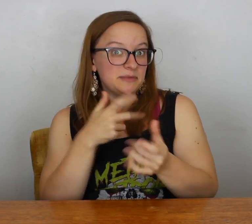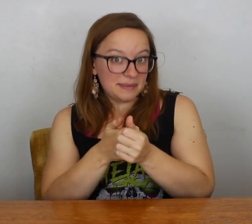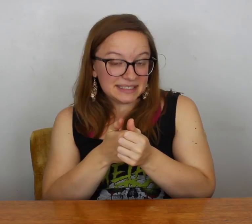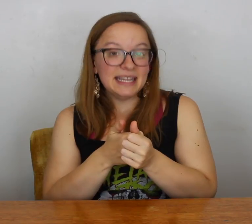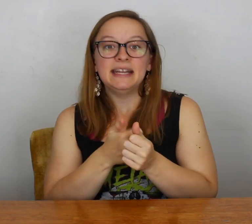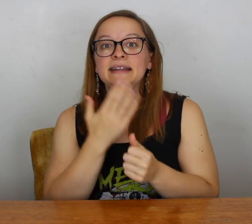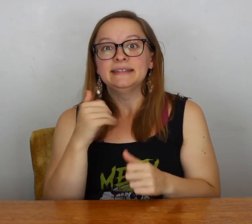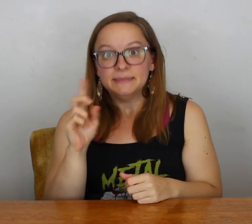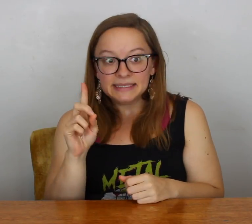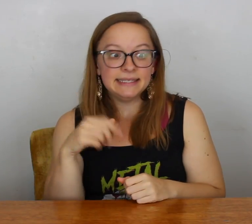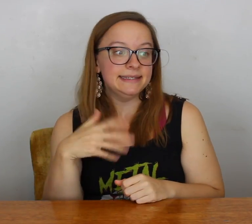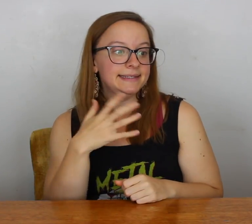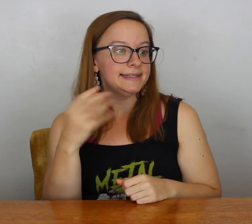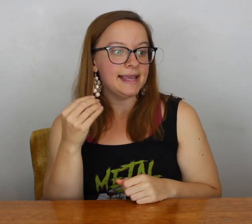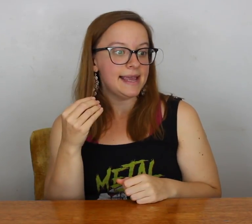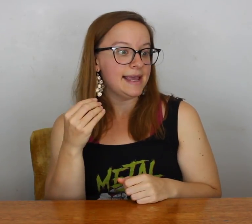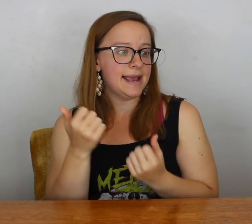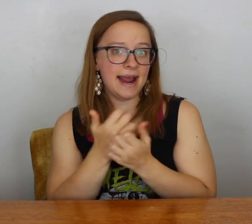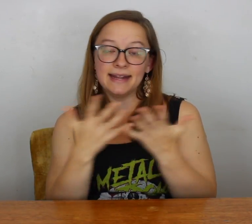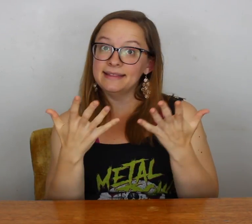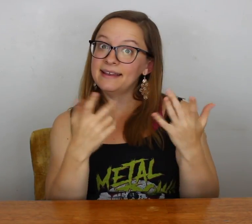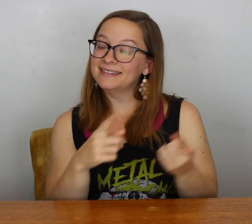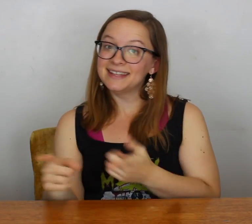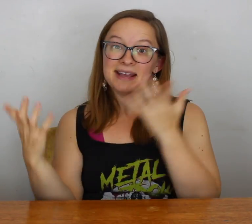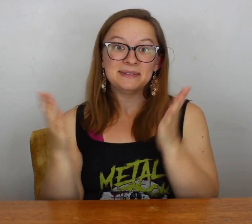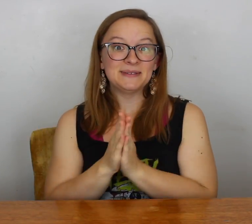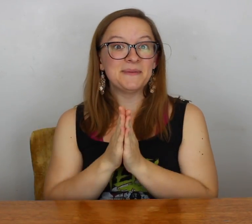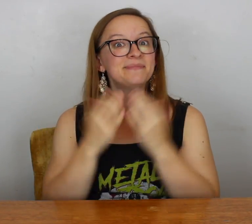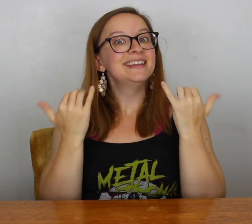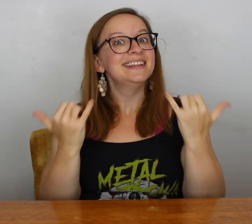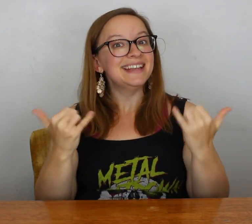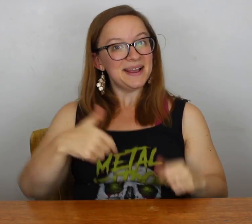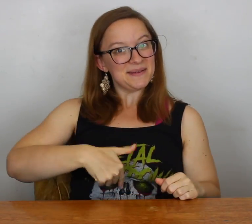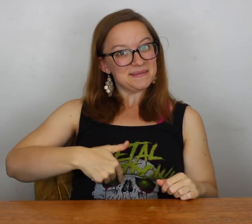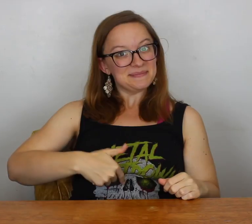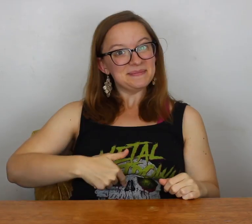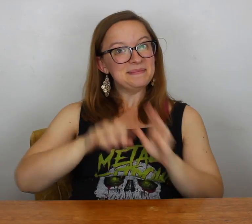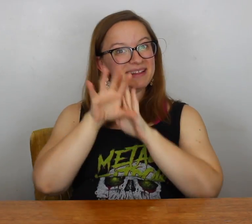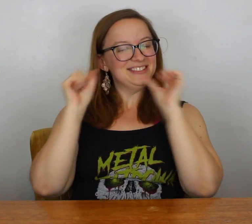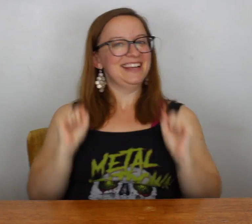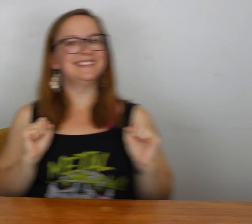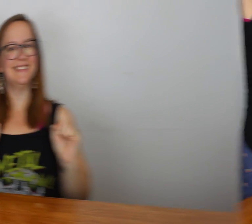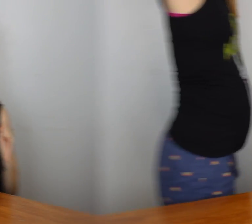I will do an update with my gestational diabetes and anything else that happens. So now, belly shot!